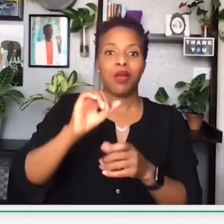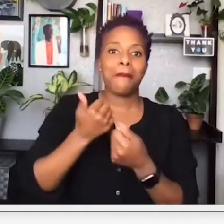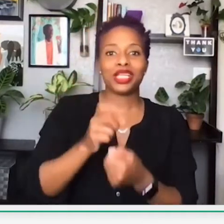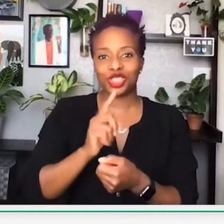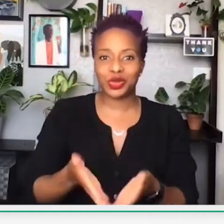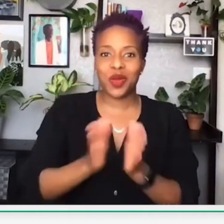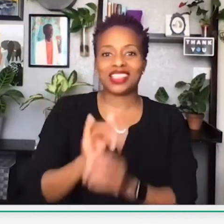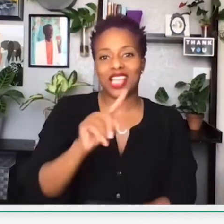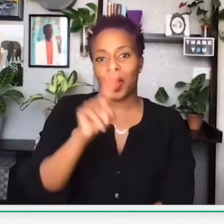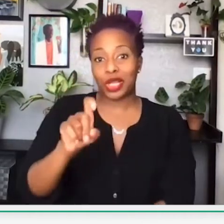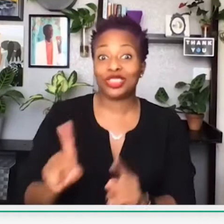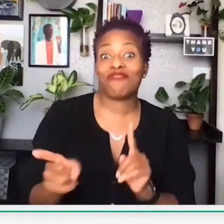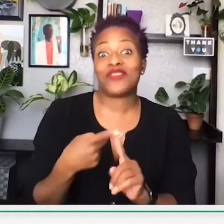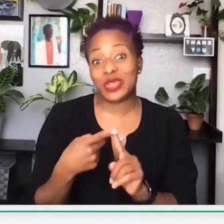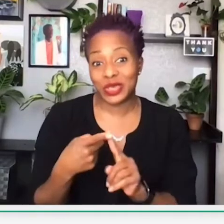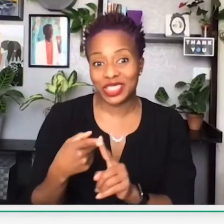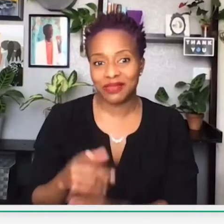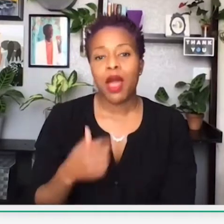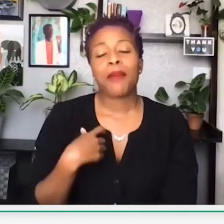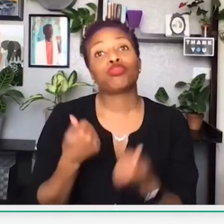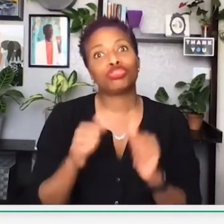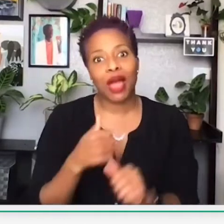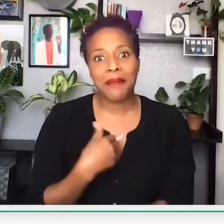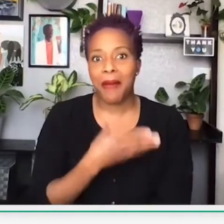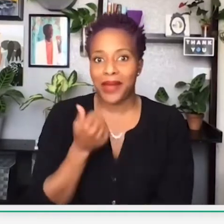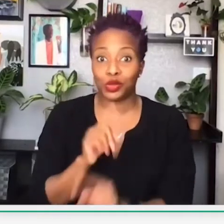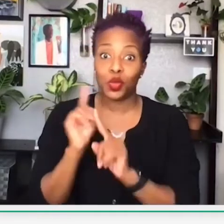And that way, that question will be